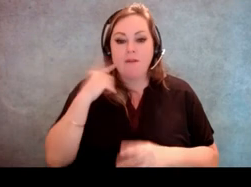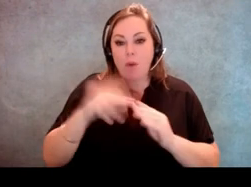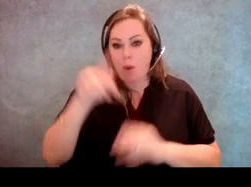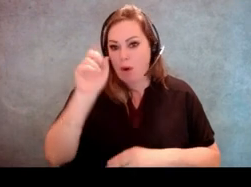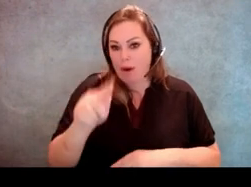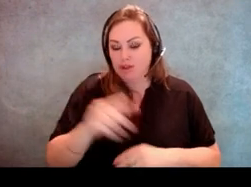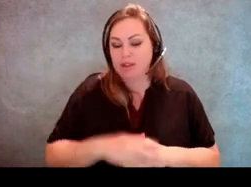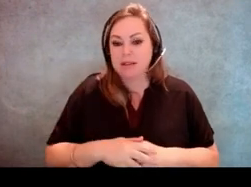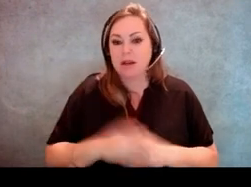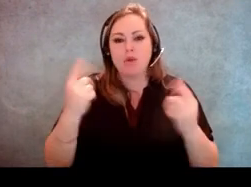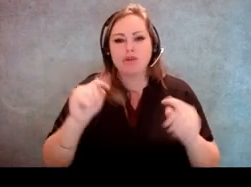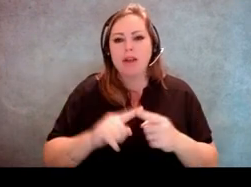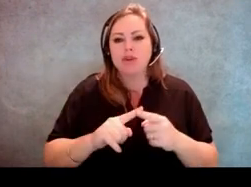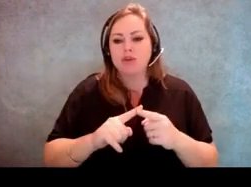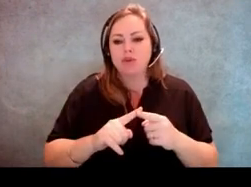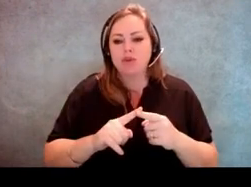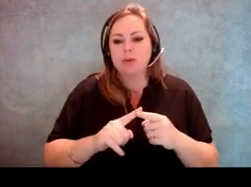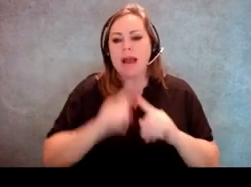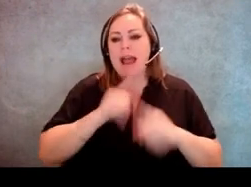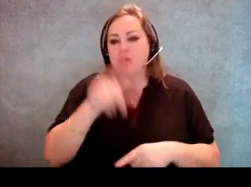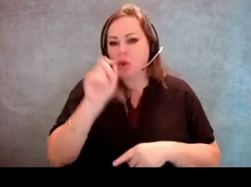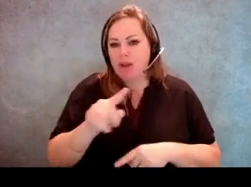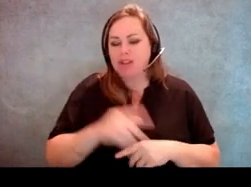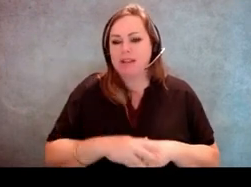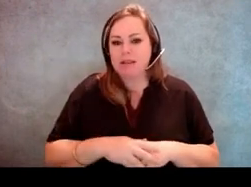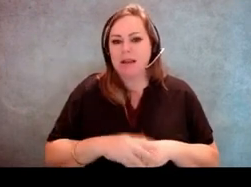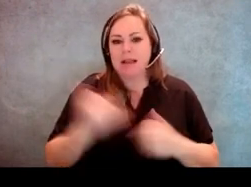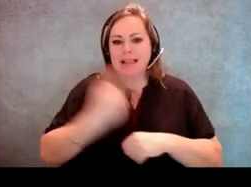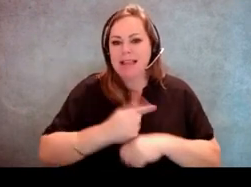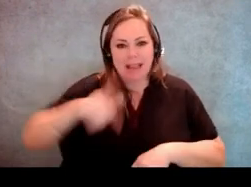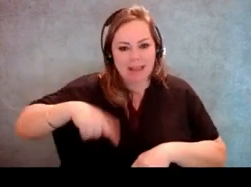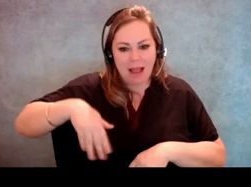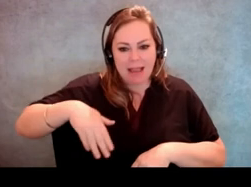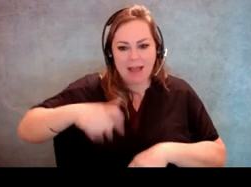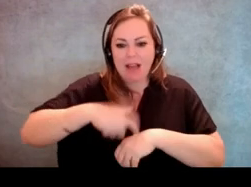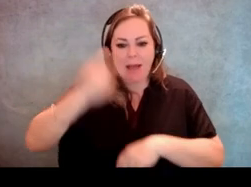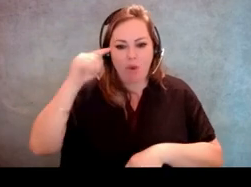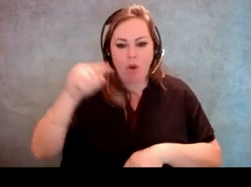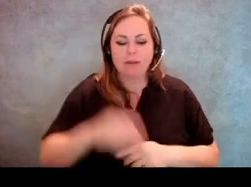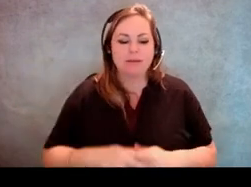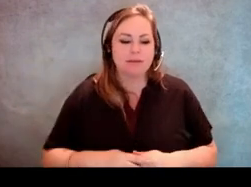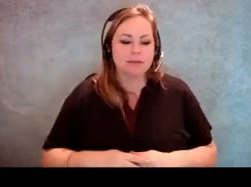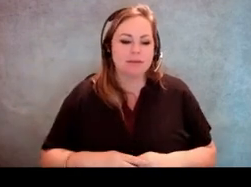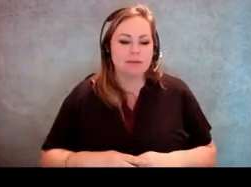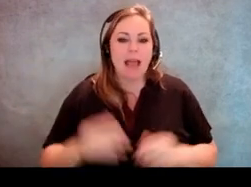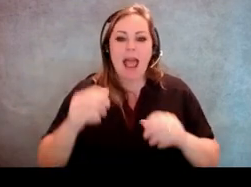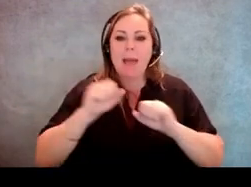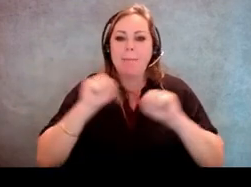We will try and get the questions answered that we did not get to and mail those out to everybody.